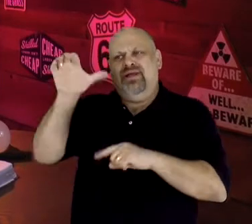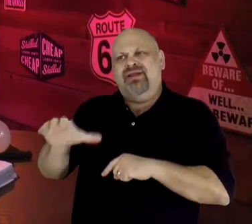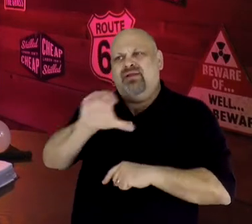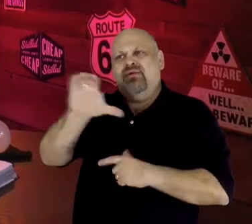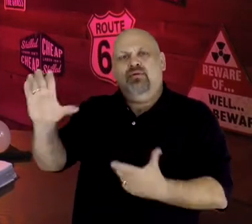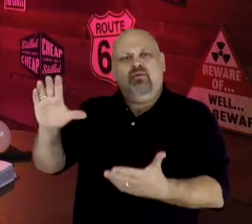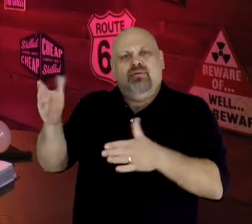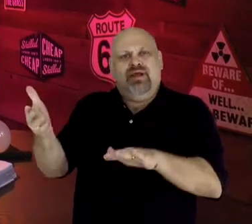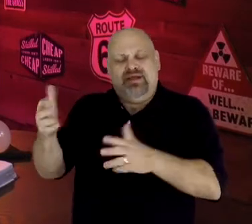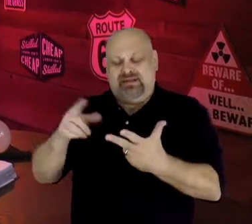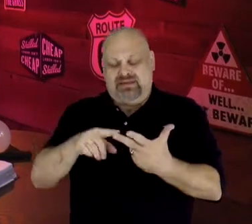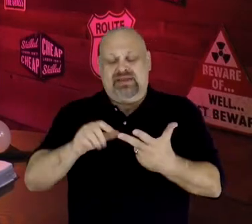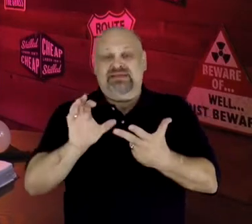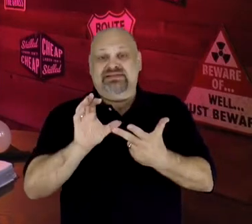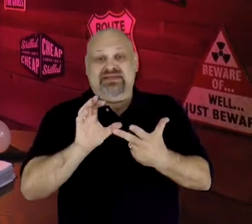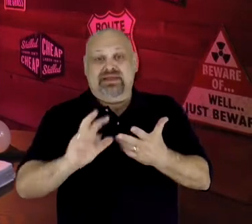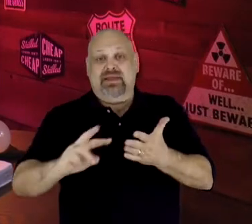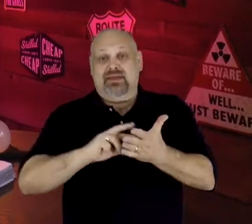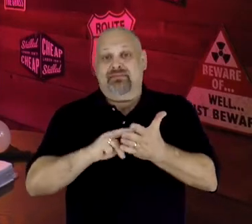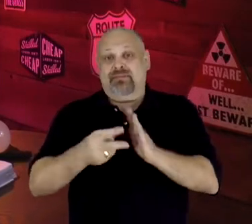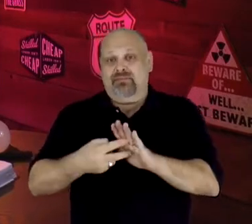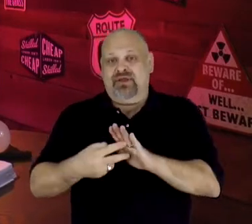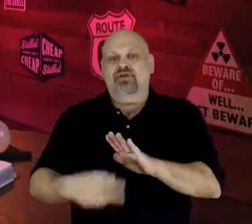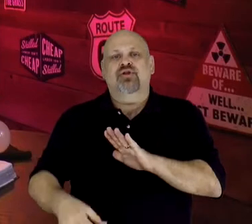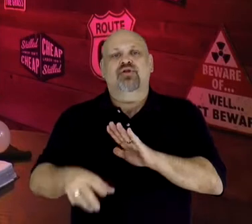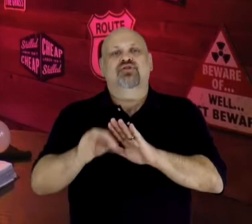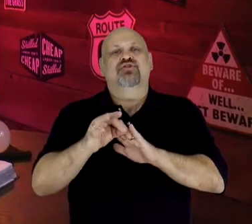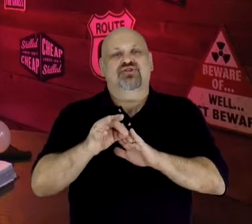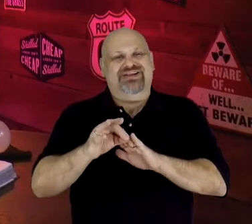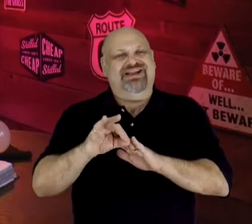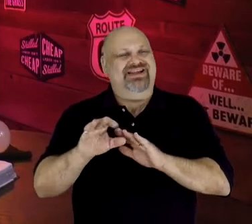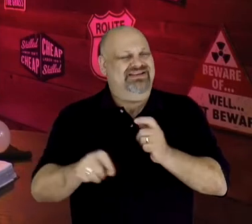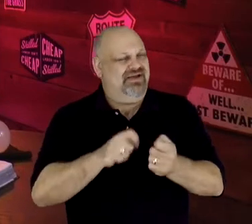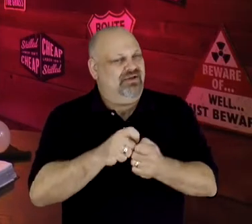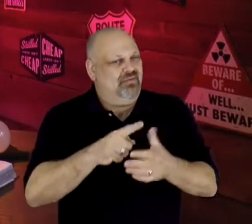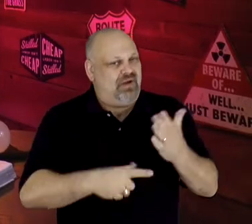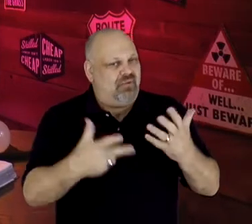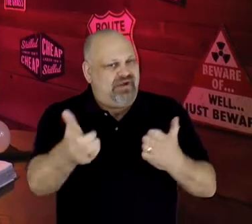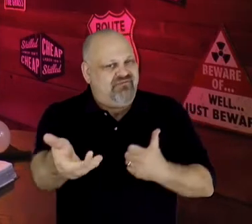And, the letter "C" stands for "choose," and that's exactly what I want to invite you to do right now.